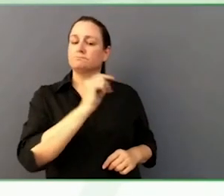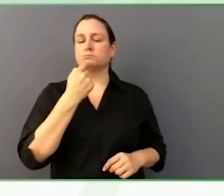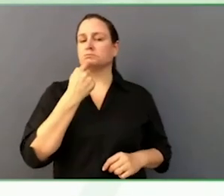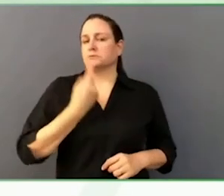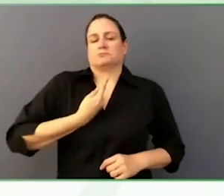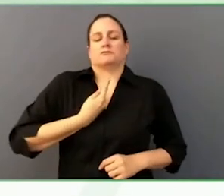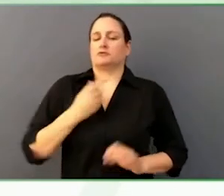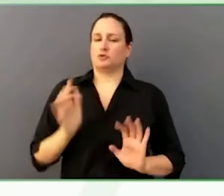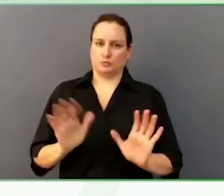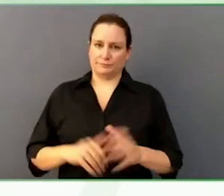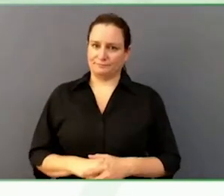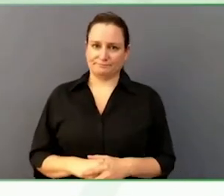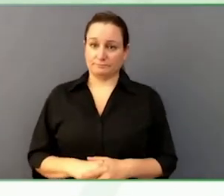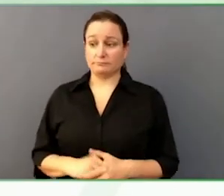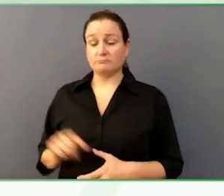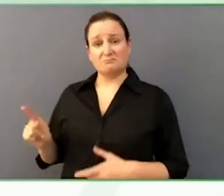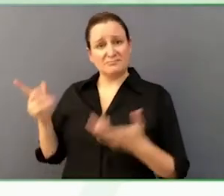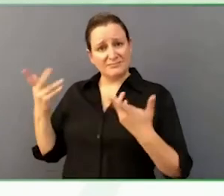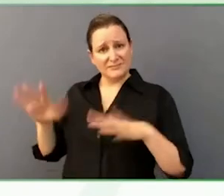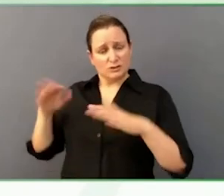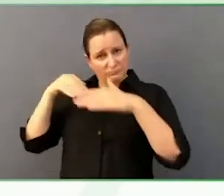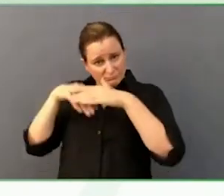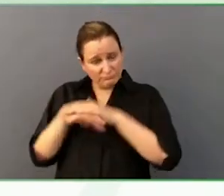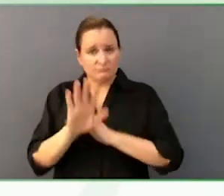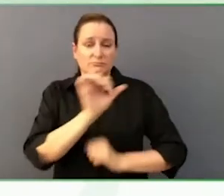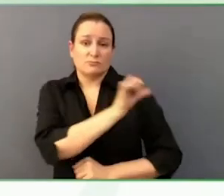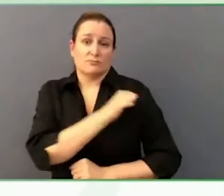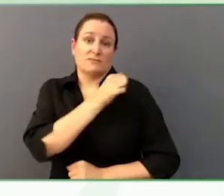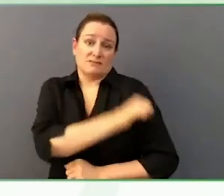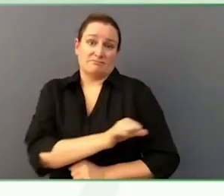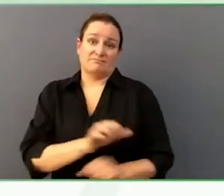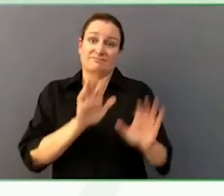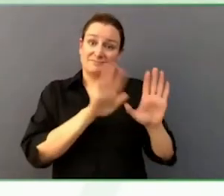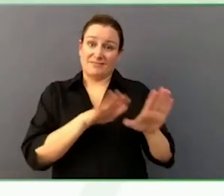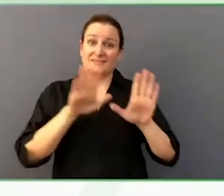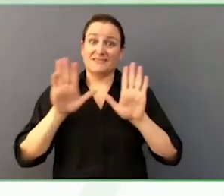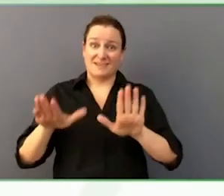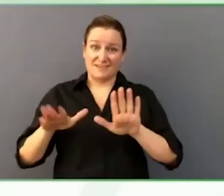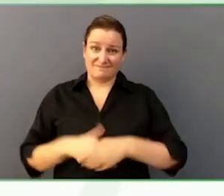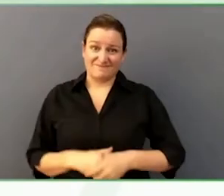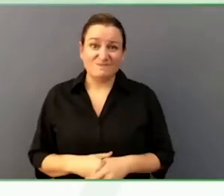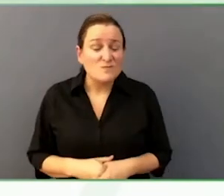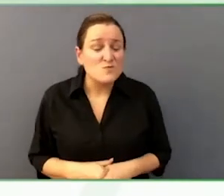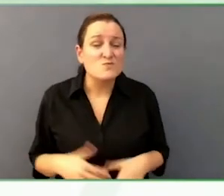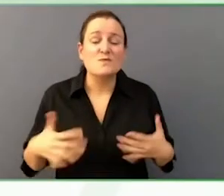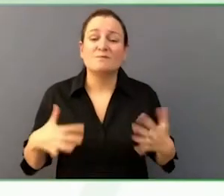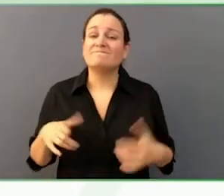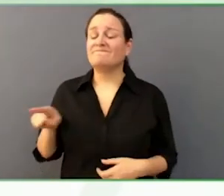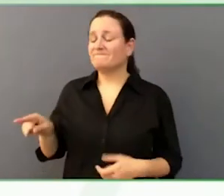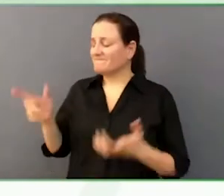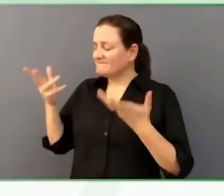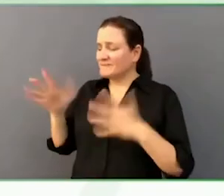He has voted in every municipal and federal election, since he has